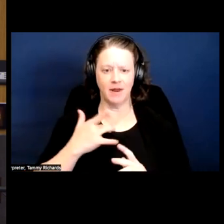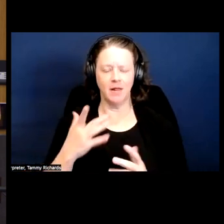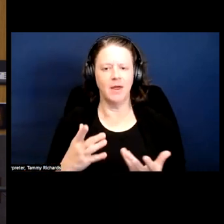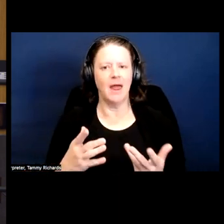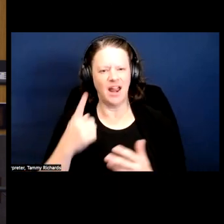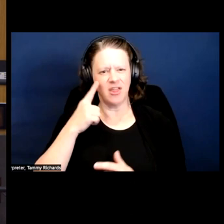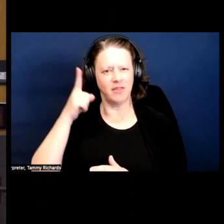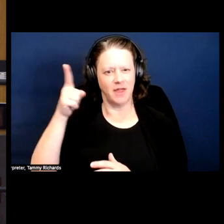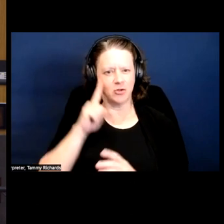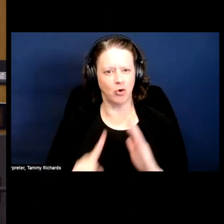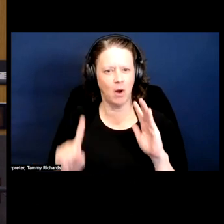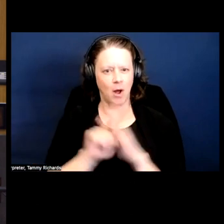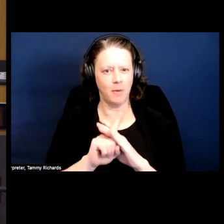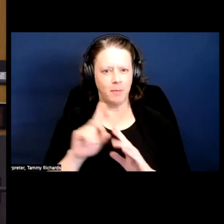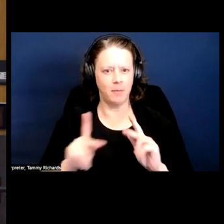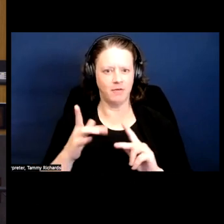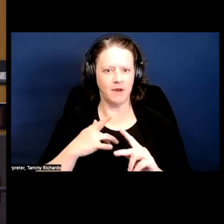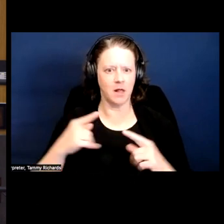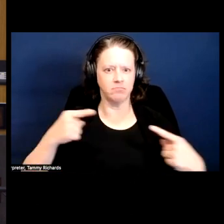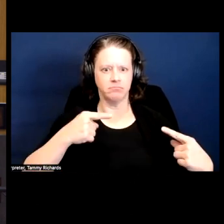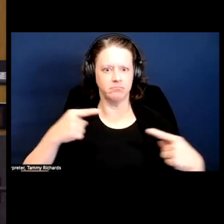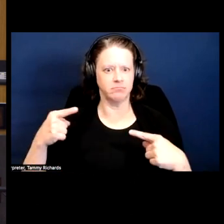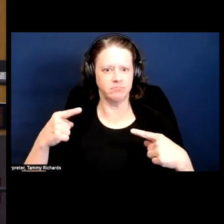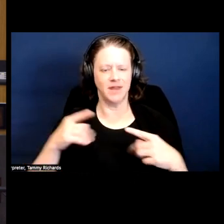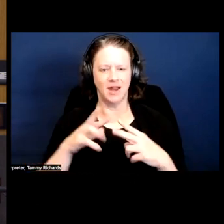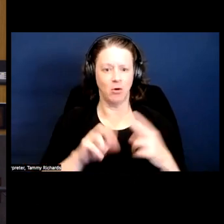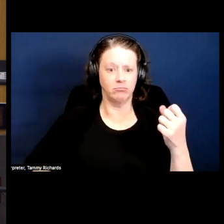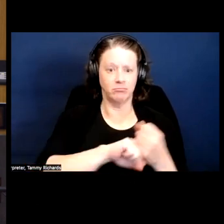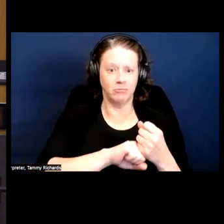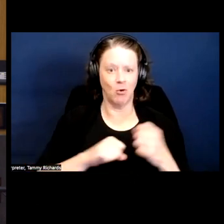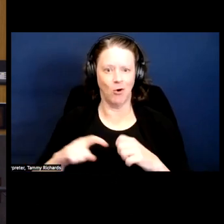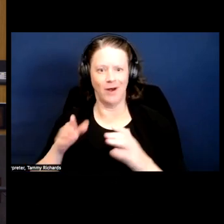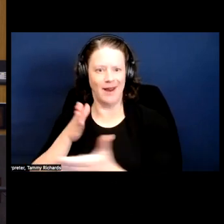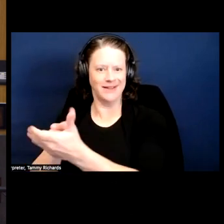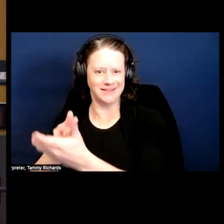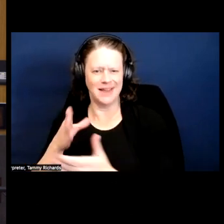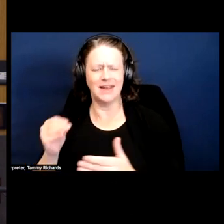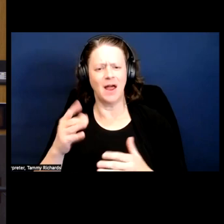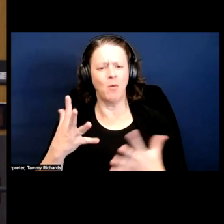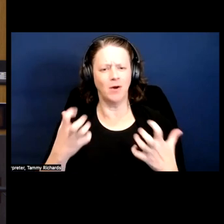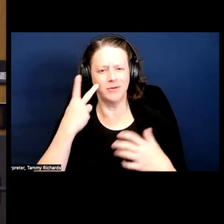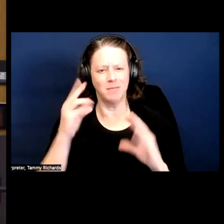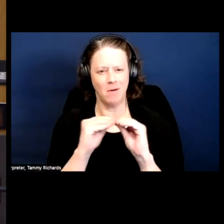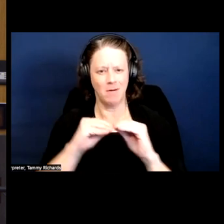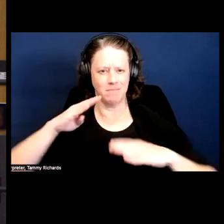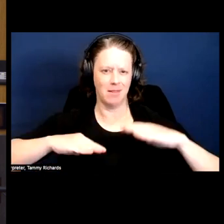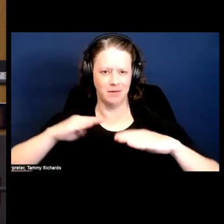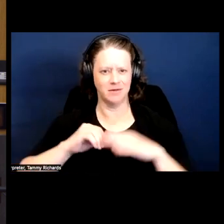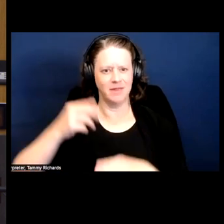I would like to see a more balanced approach to understanding their history and their organizing. Okay.